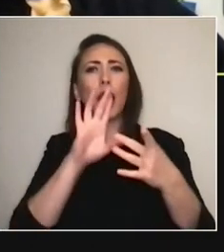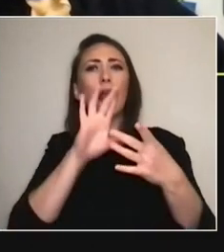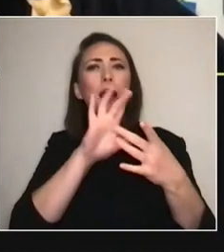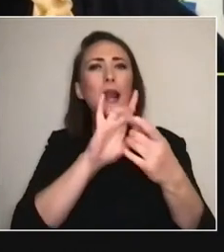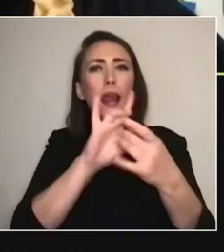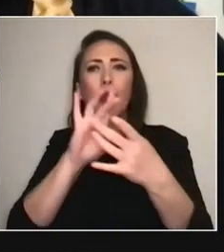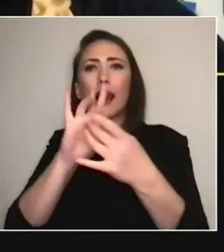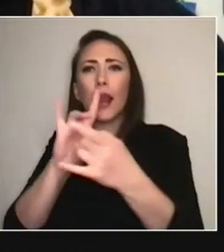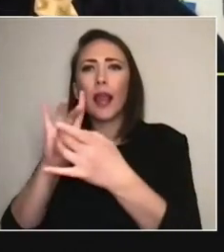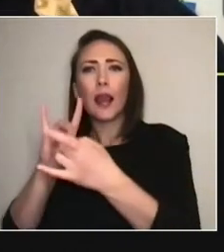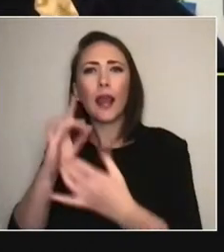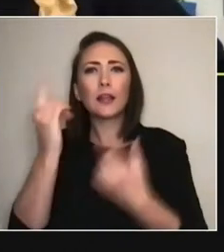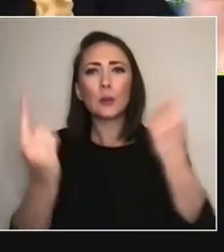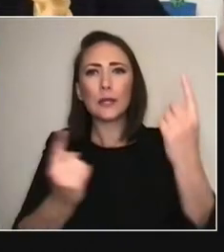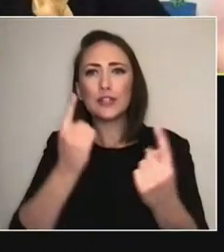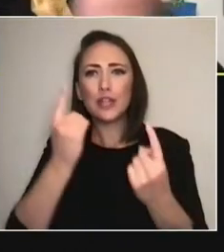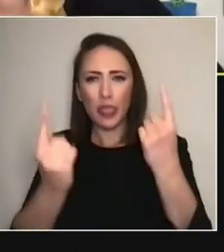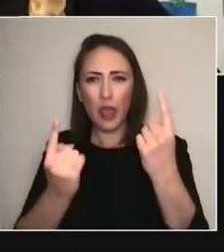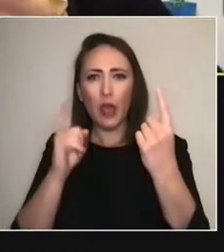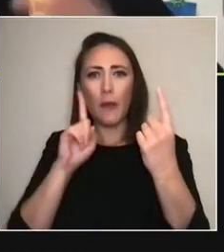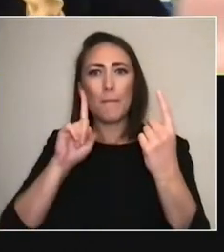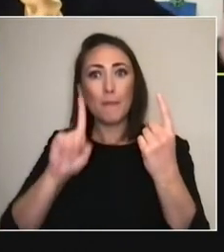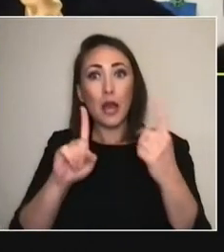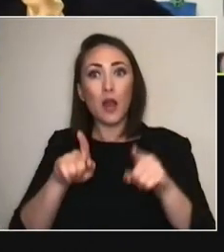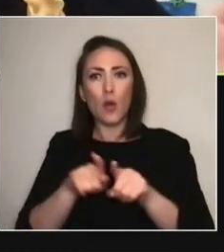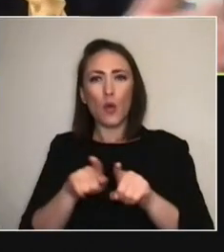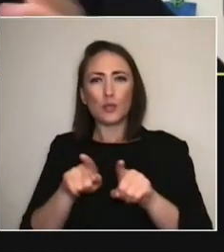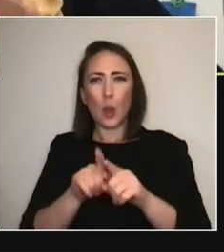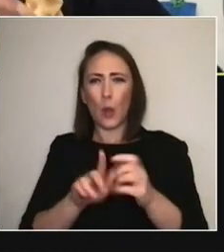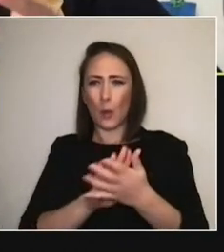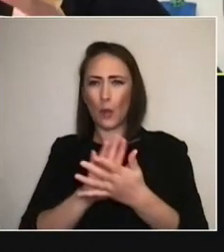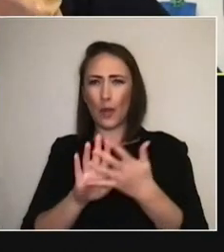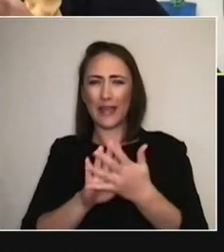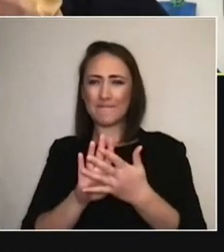But, yeah, at the same time, we're going back and forth.